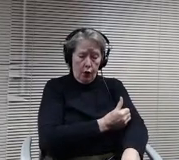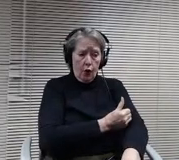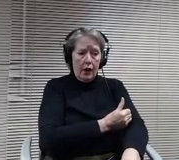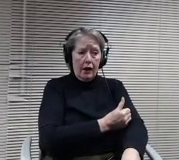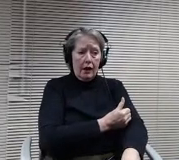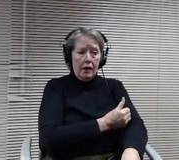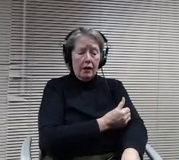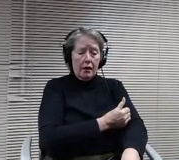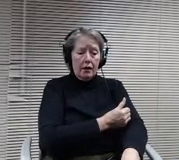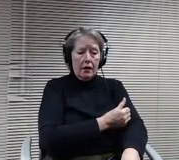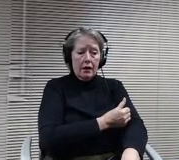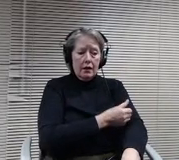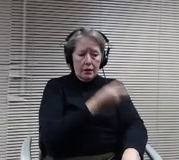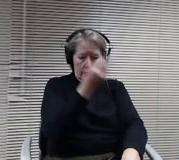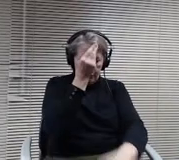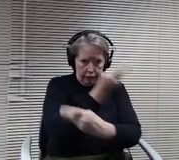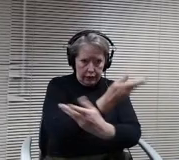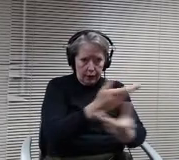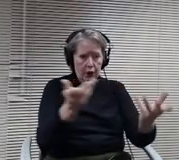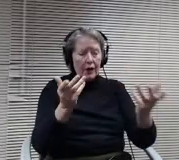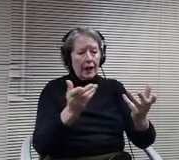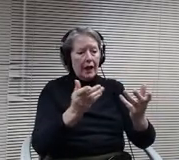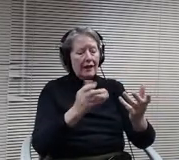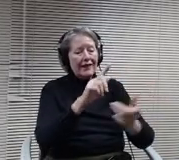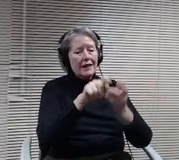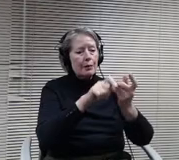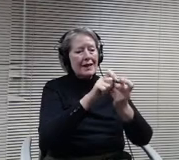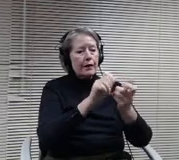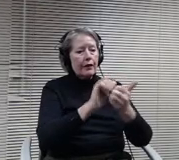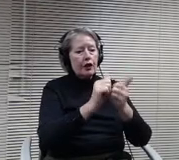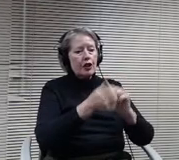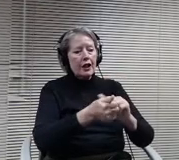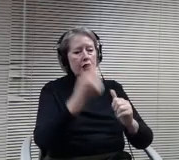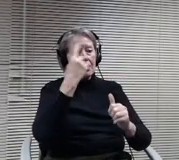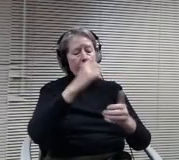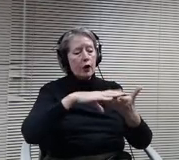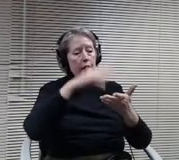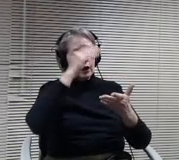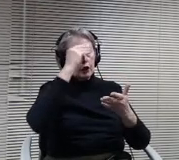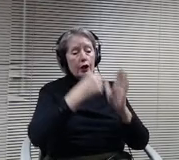model, but we also wanted the ability to adopt those